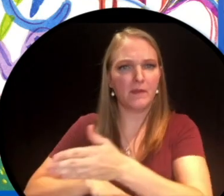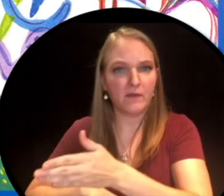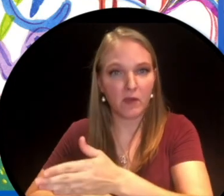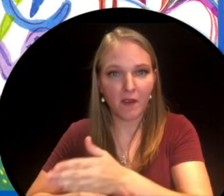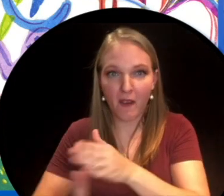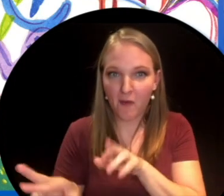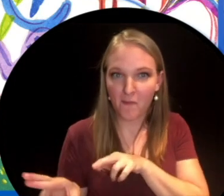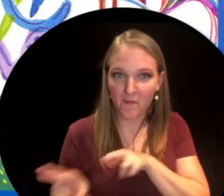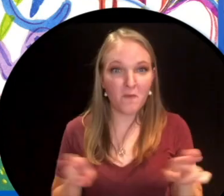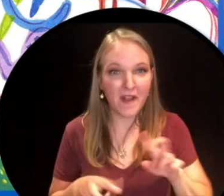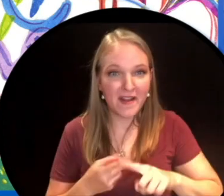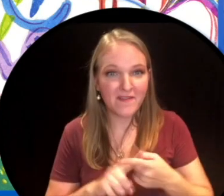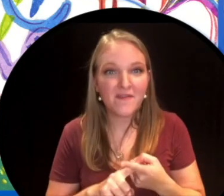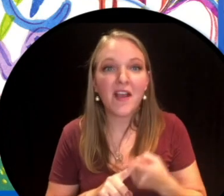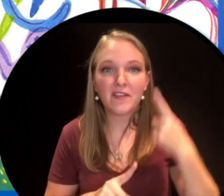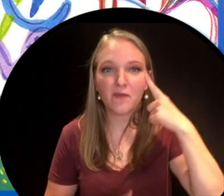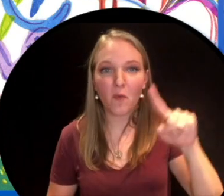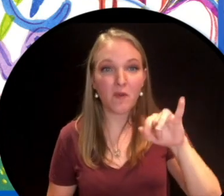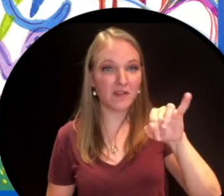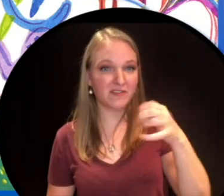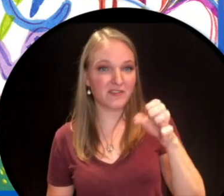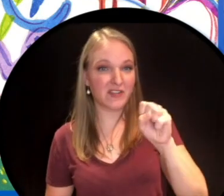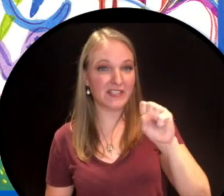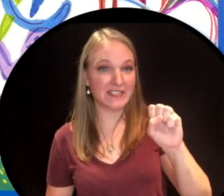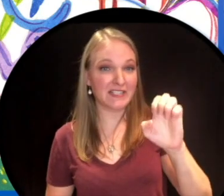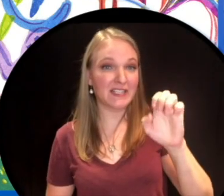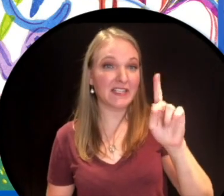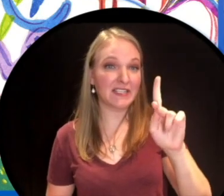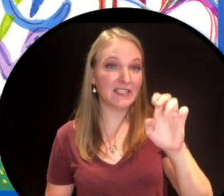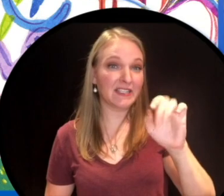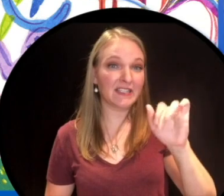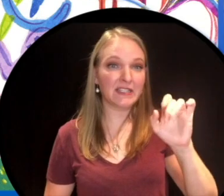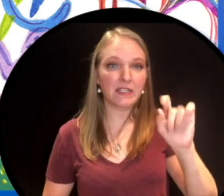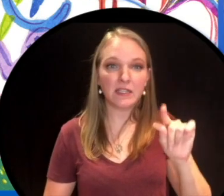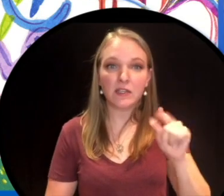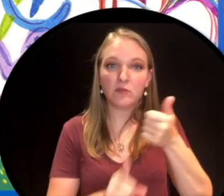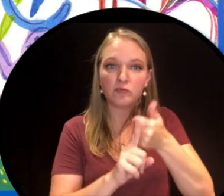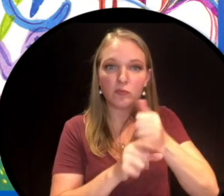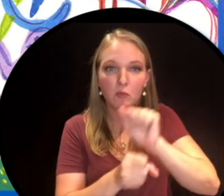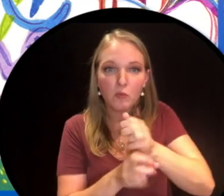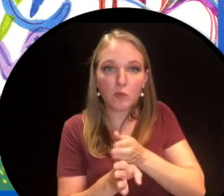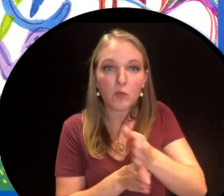Buckle up friends and get ready for Jess Keating, the real life zoologist who is the